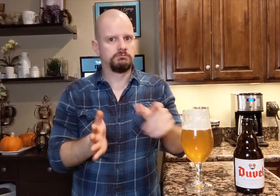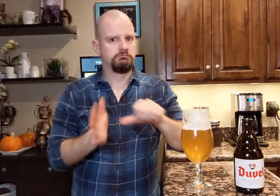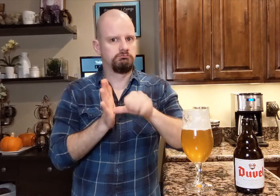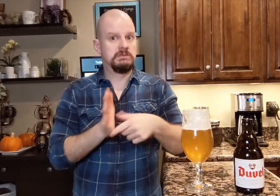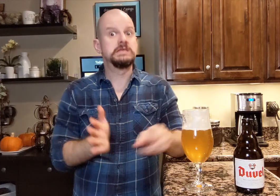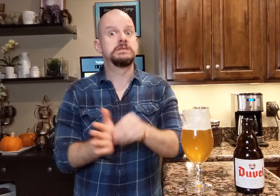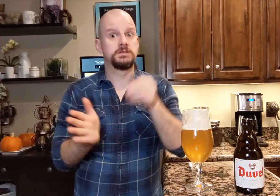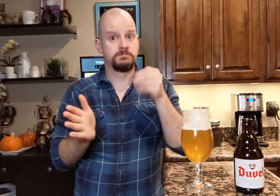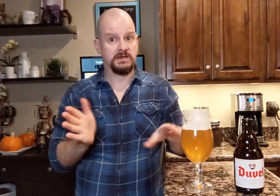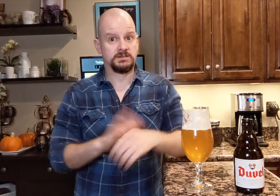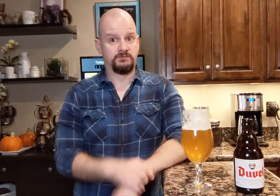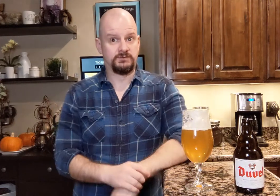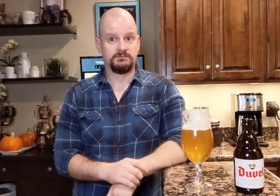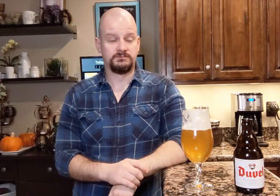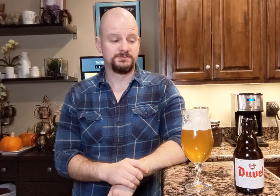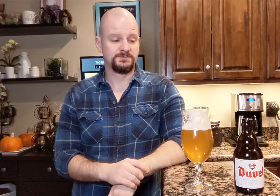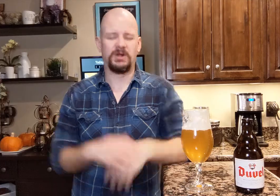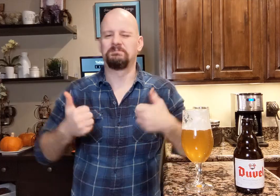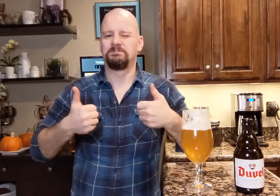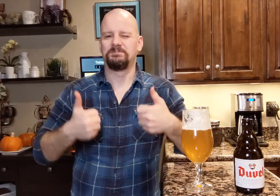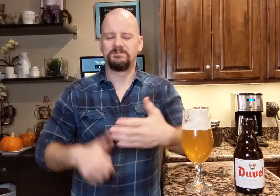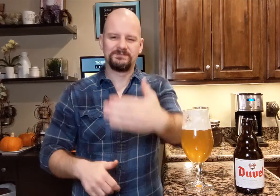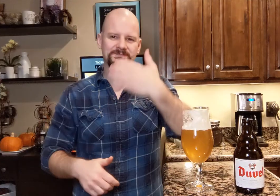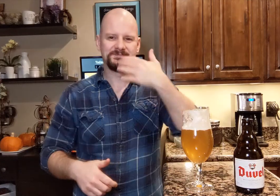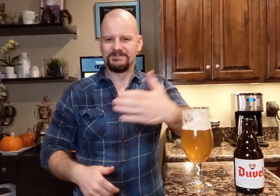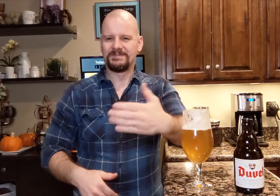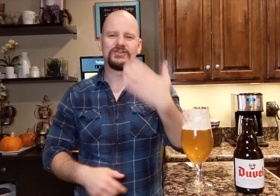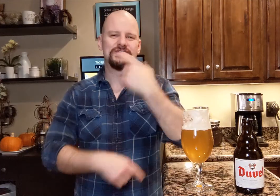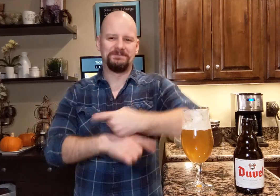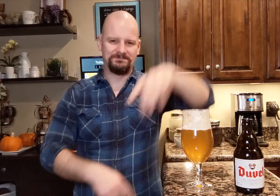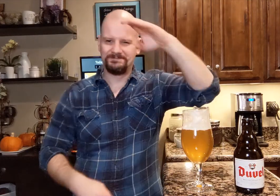Again, I'm emphasizing that it's expensive. All right and have a good day.